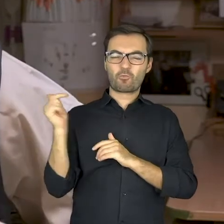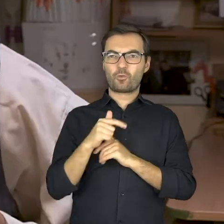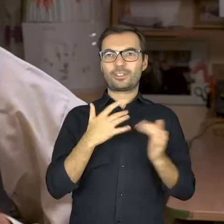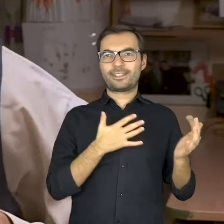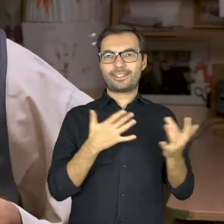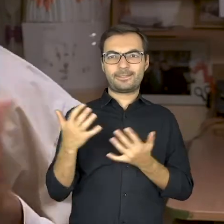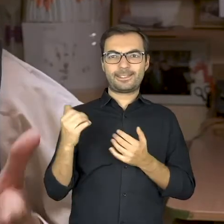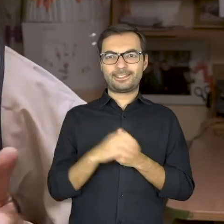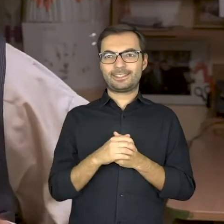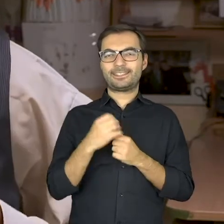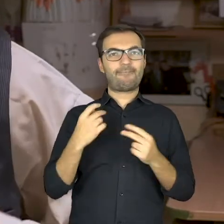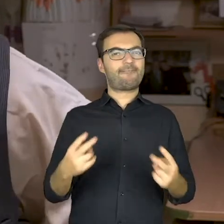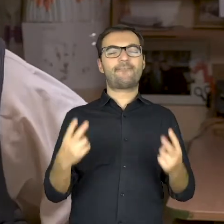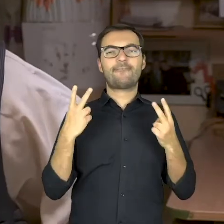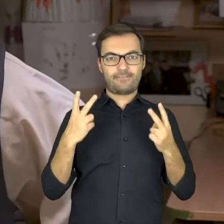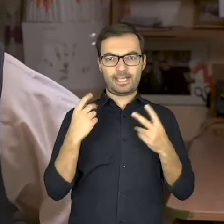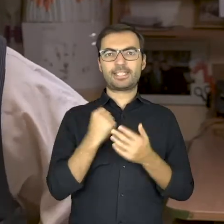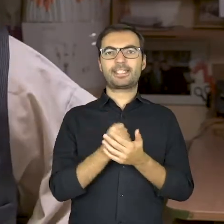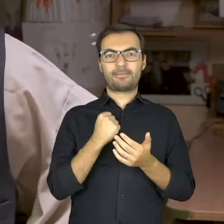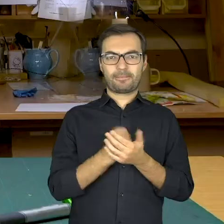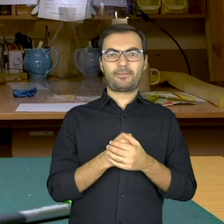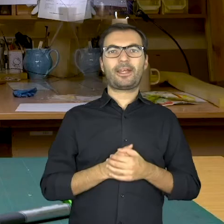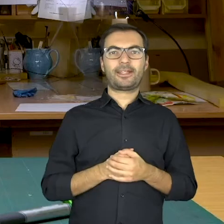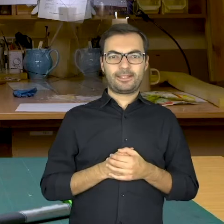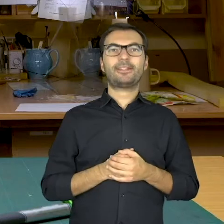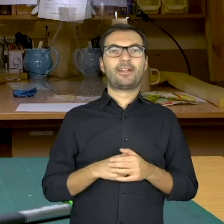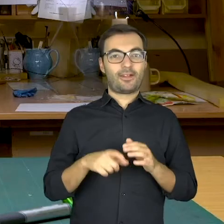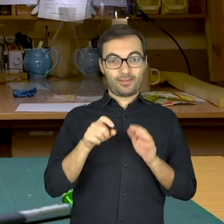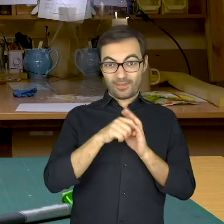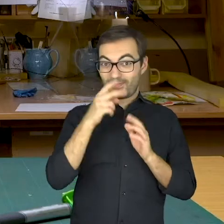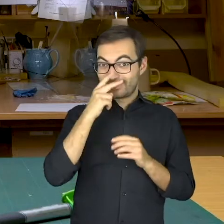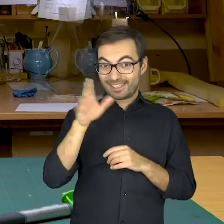I have an important thing to do. Good bye!